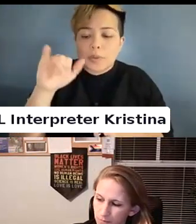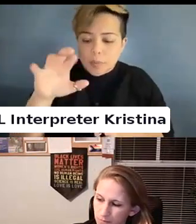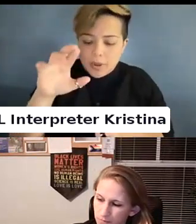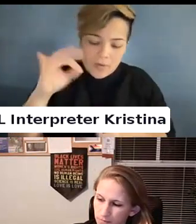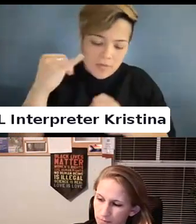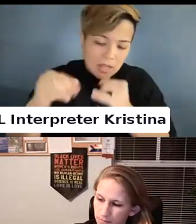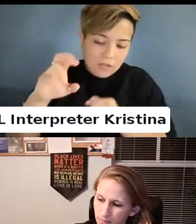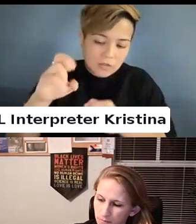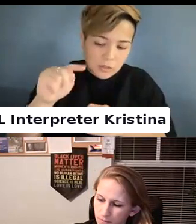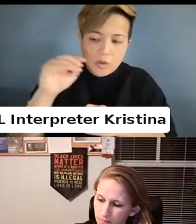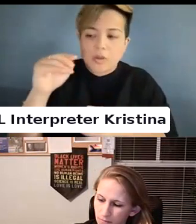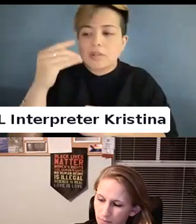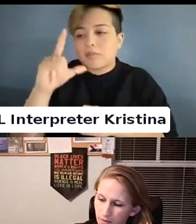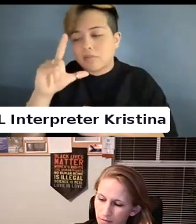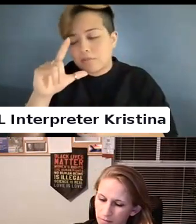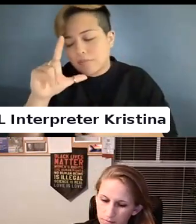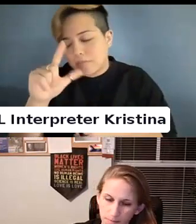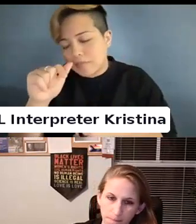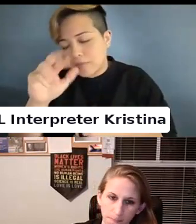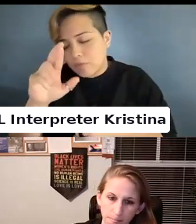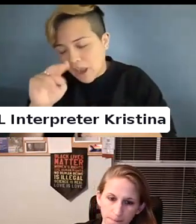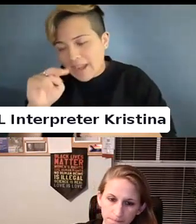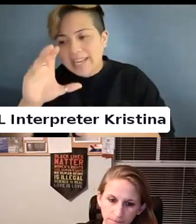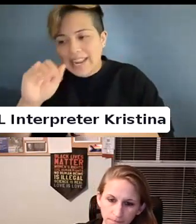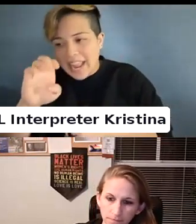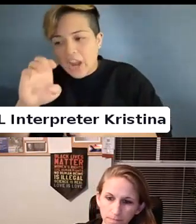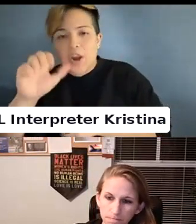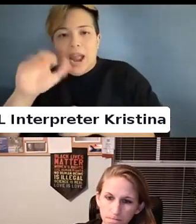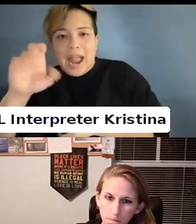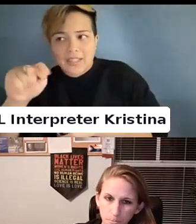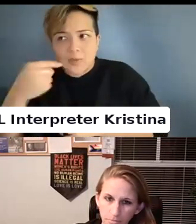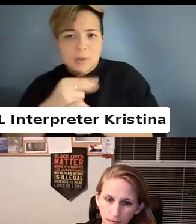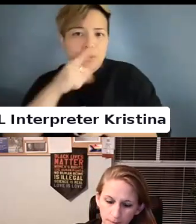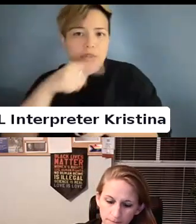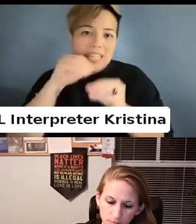Then we need to also make sure that they are not spreading their disability.